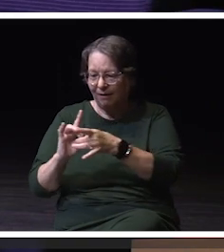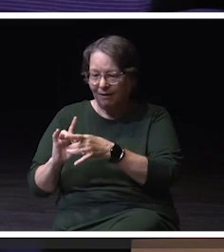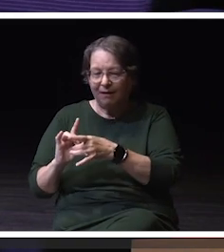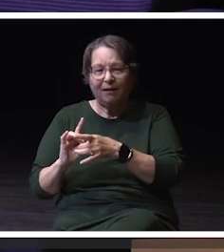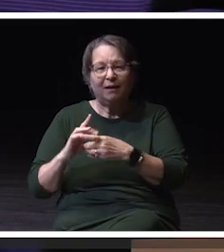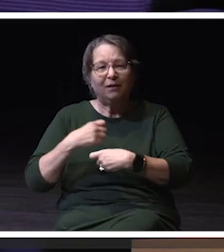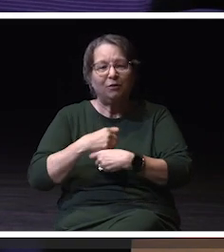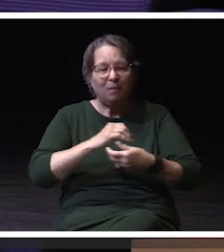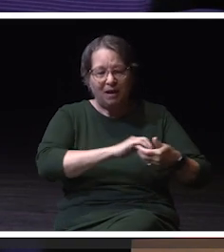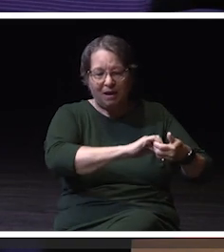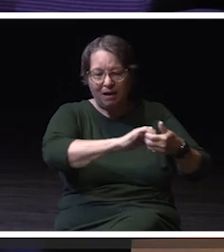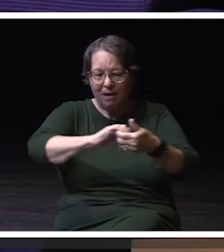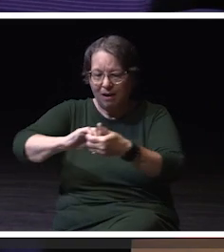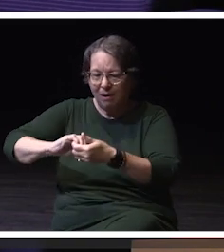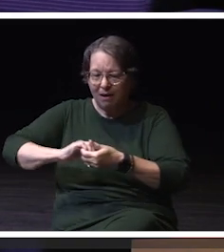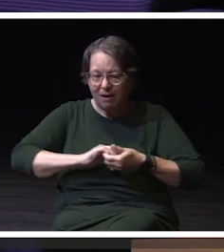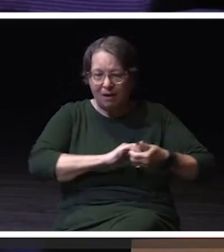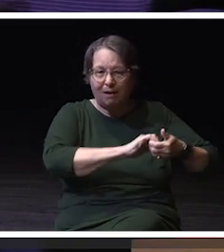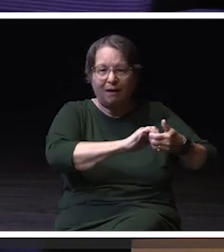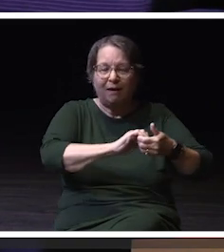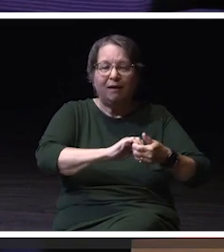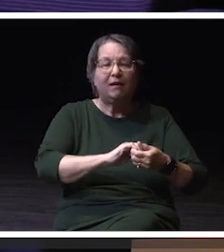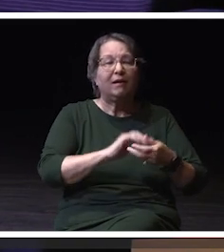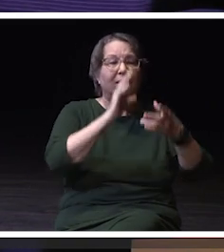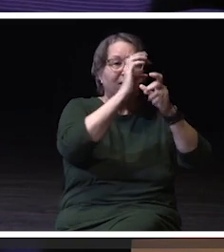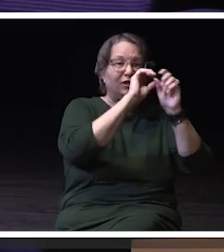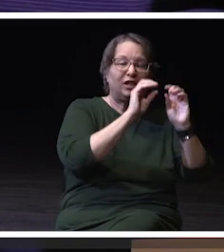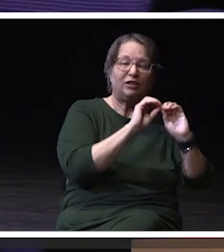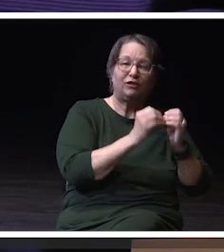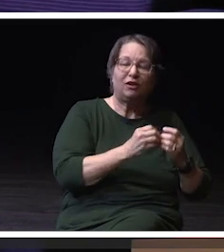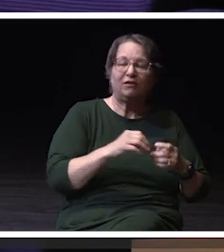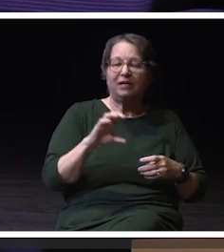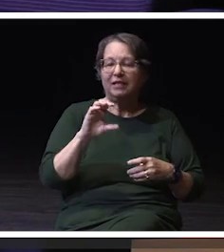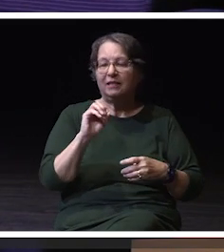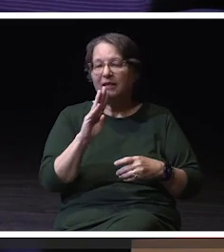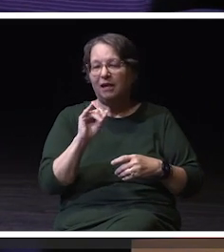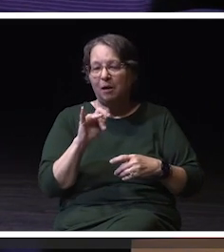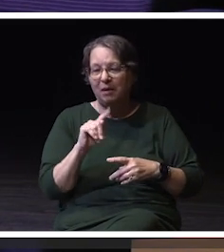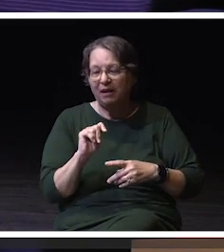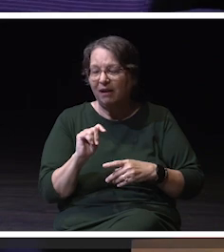between the Chancellor's office and the cabinet and the Chancellor's committees,